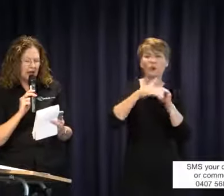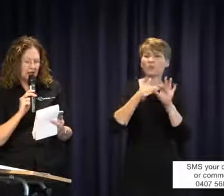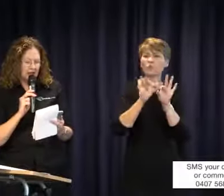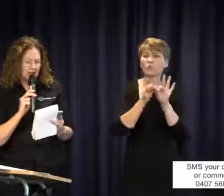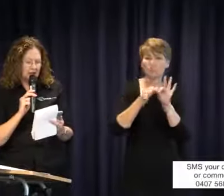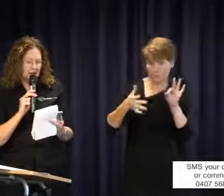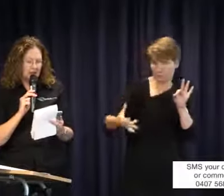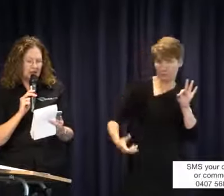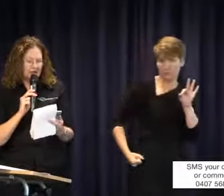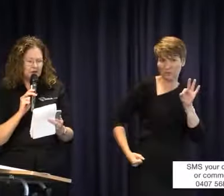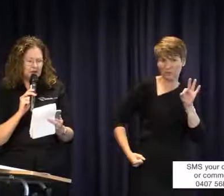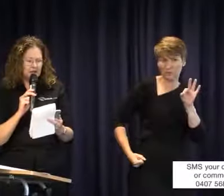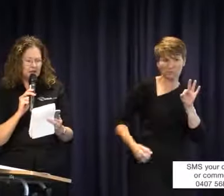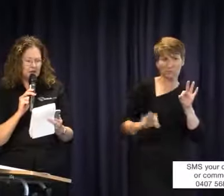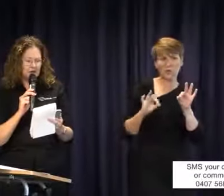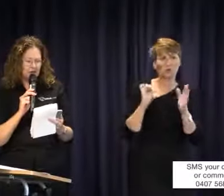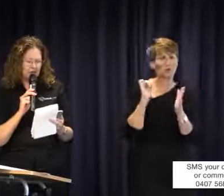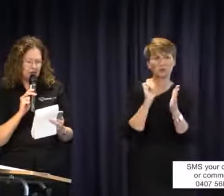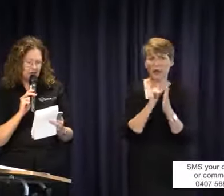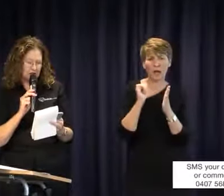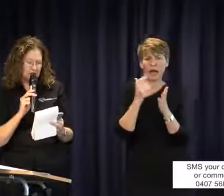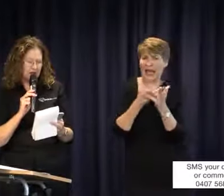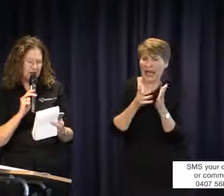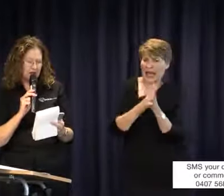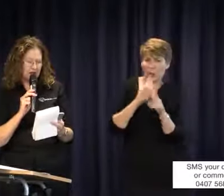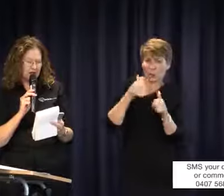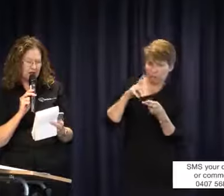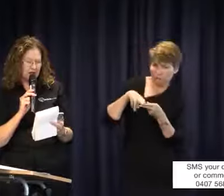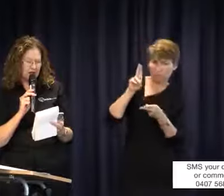not being suitable, how can we change the interpreter wages? How can we make the system